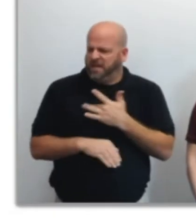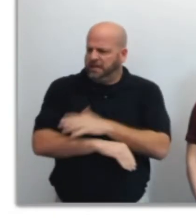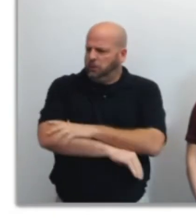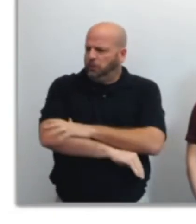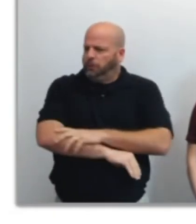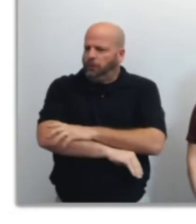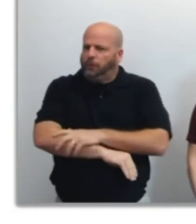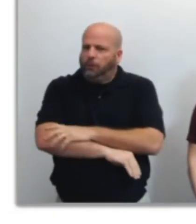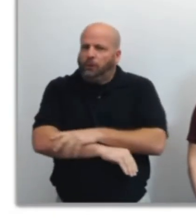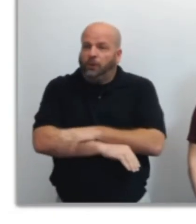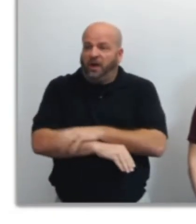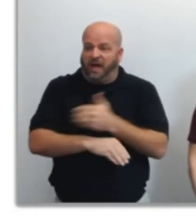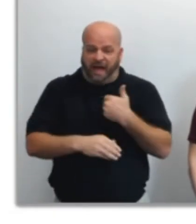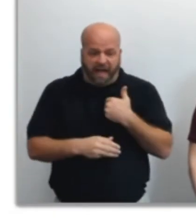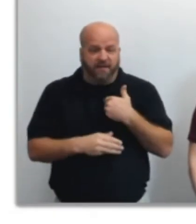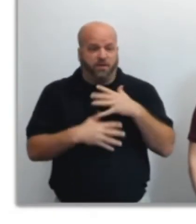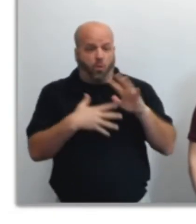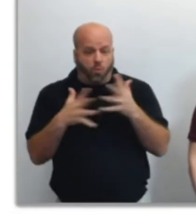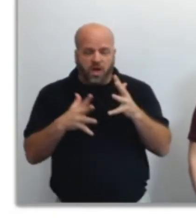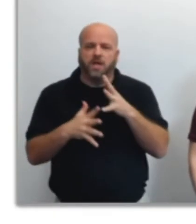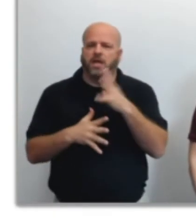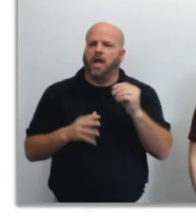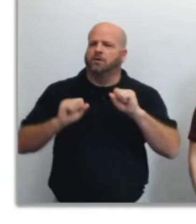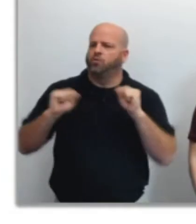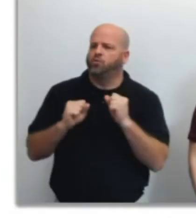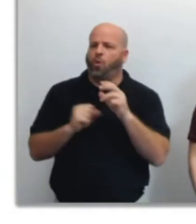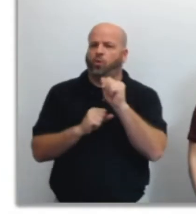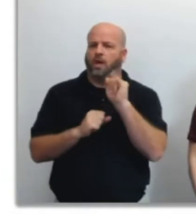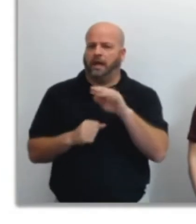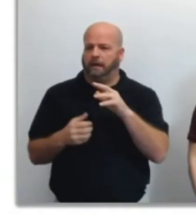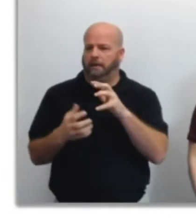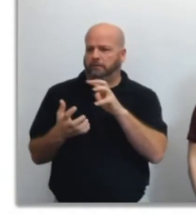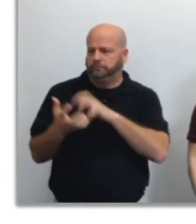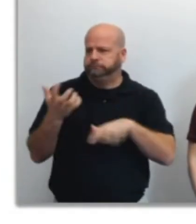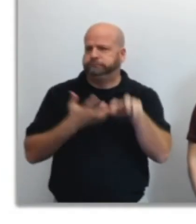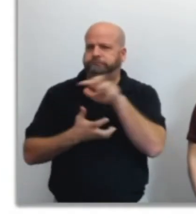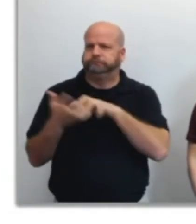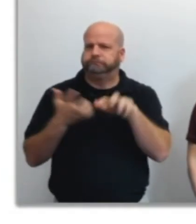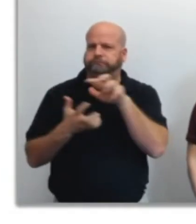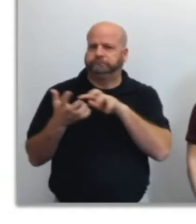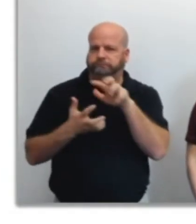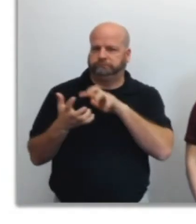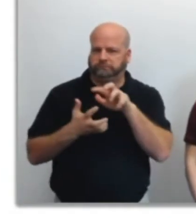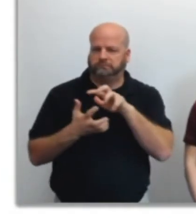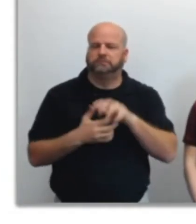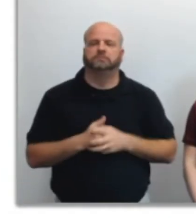wind and cold air, and is used to assess the risk of frostbite on unclothed parts of the body.